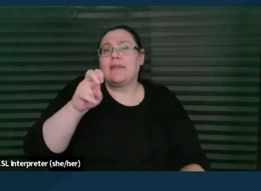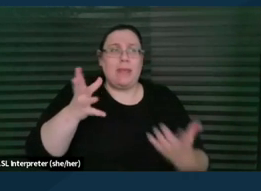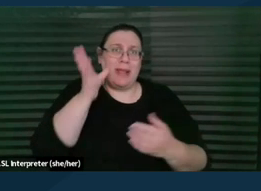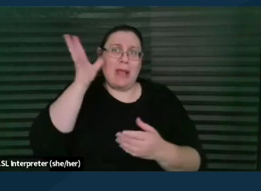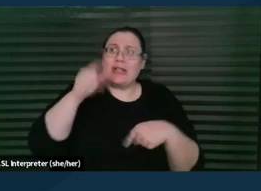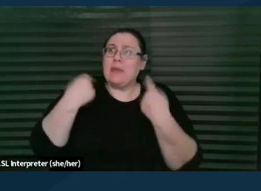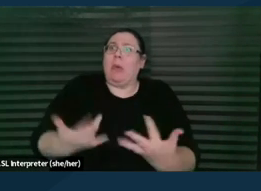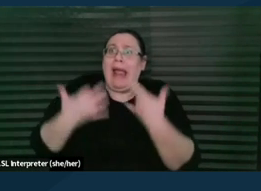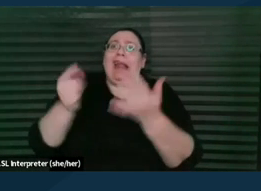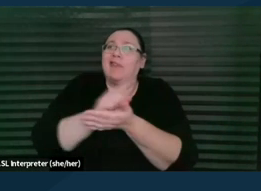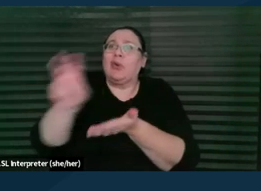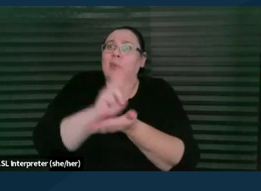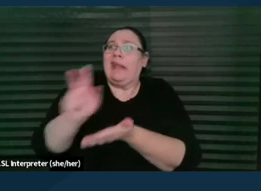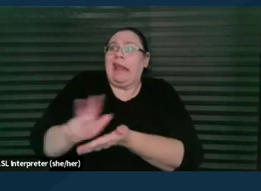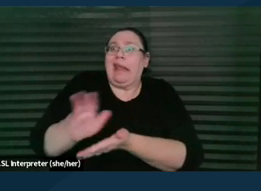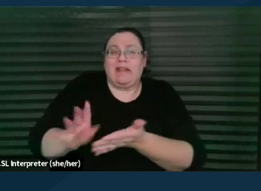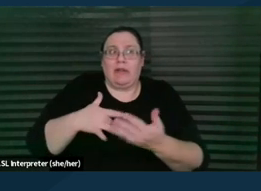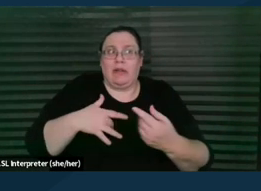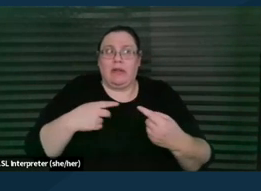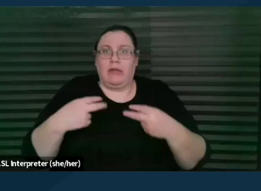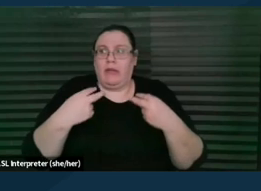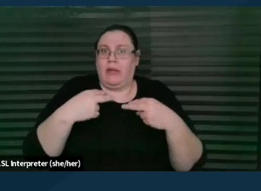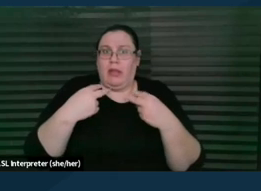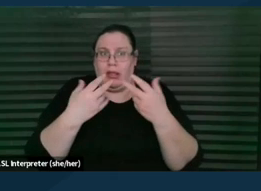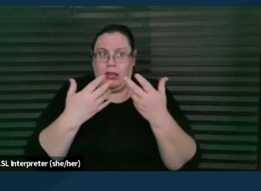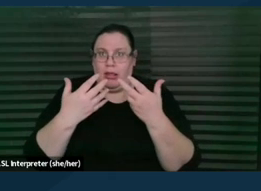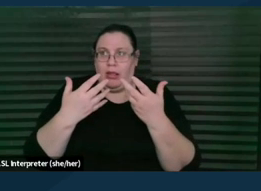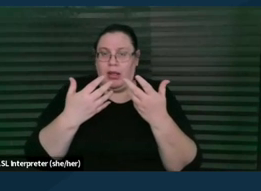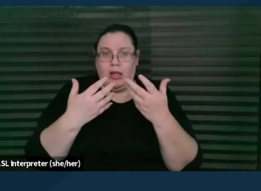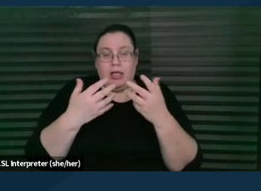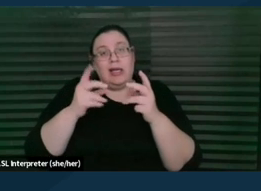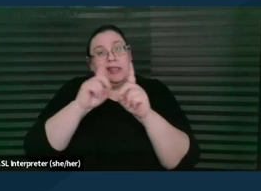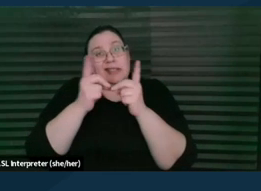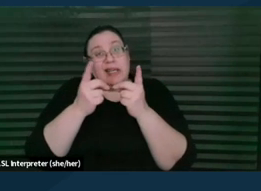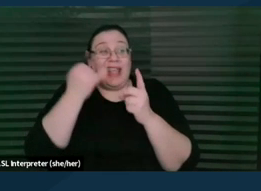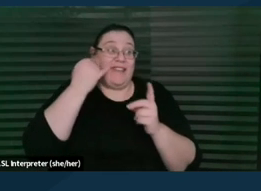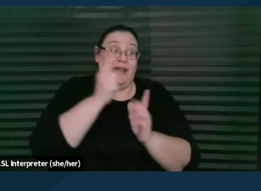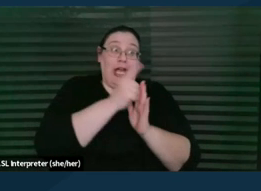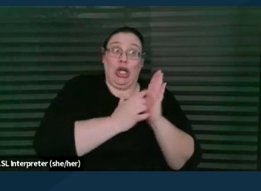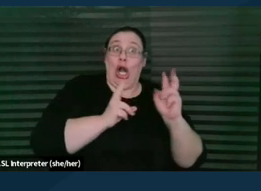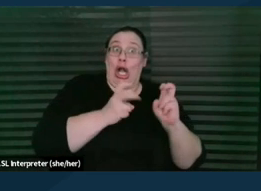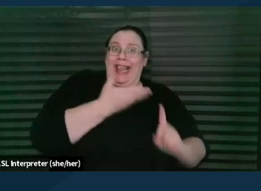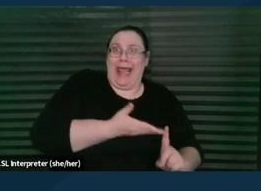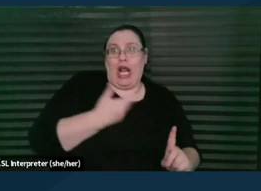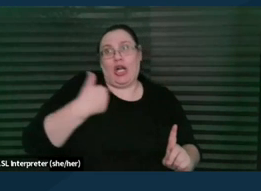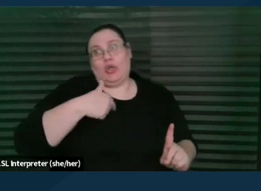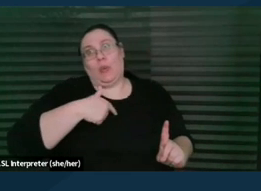this very sort of tense standoff about whether or not the district needs to invite their own attorney and so on. So there's a lot of repercussions